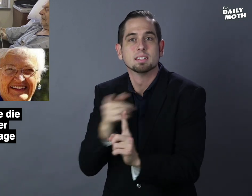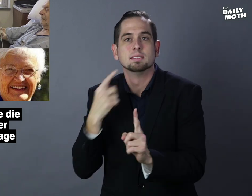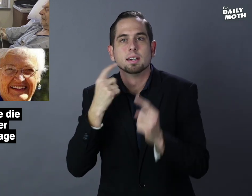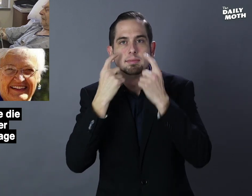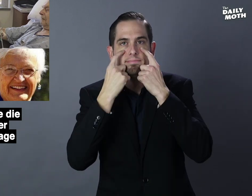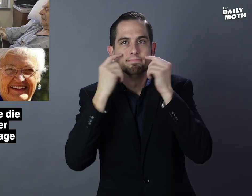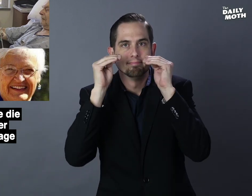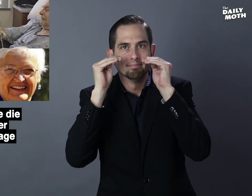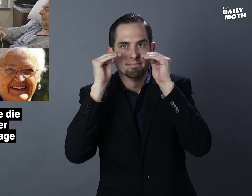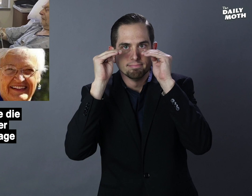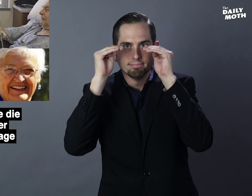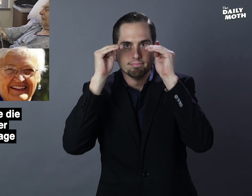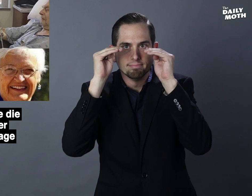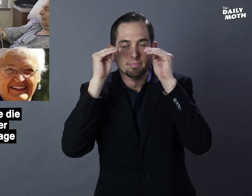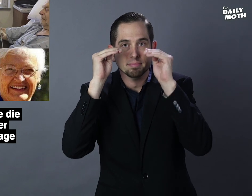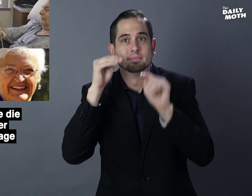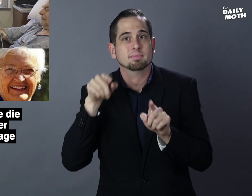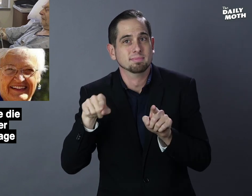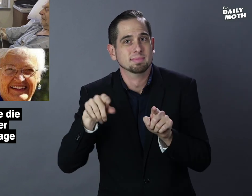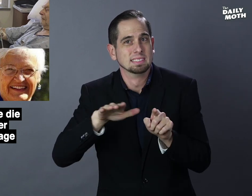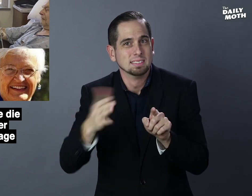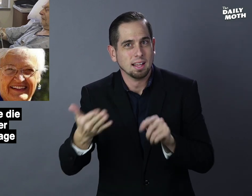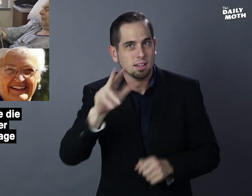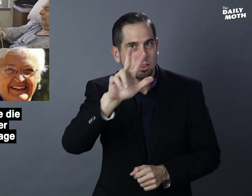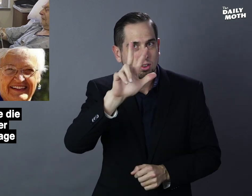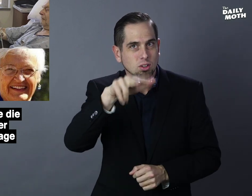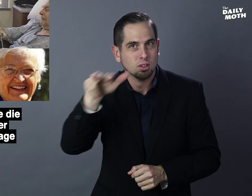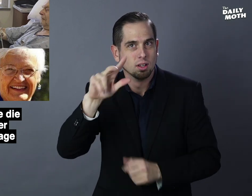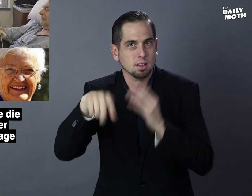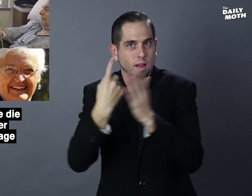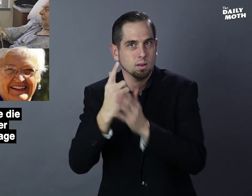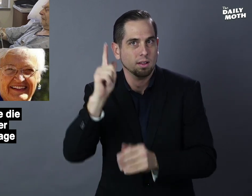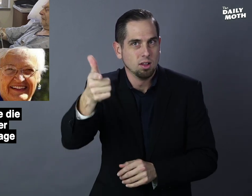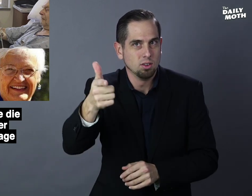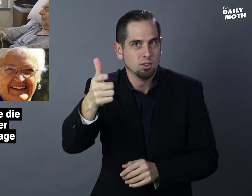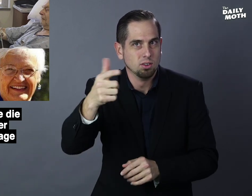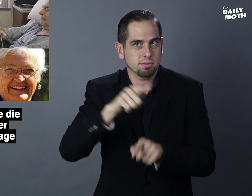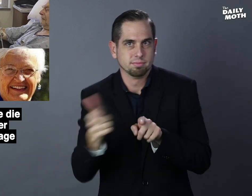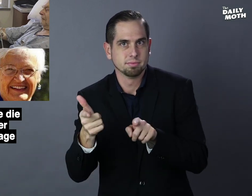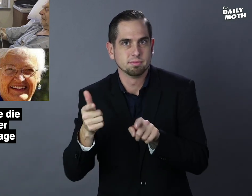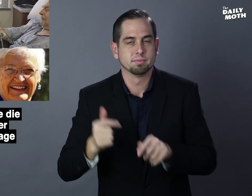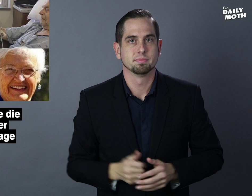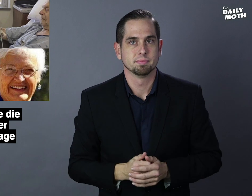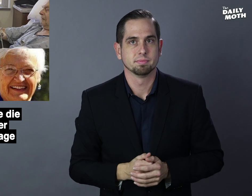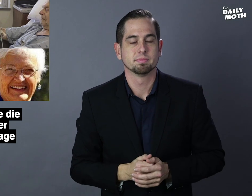he had tears well up in his eyes. He died 33 hours later.